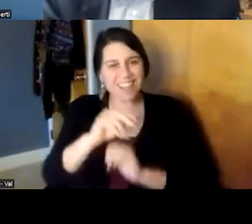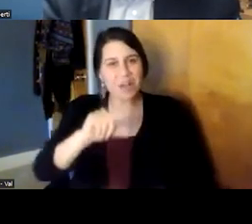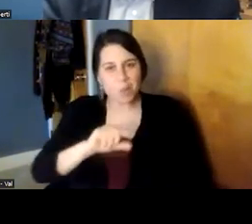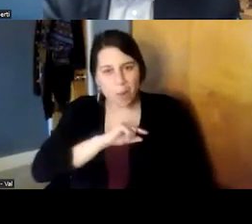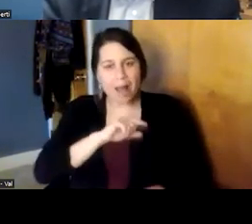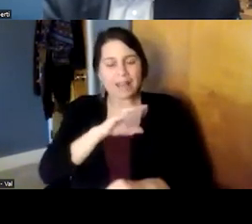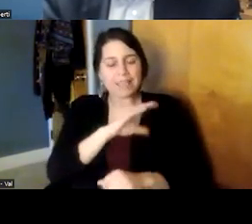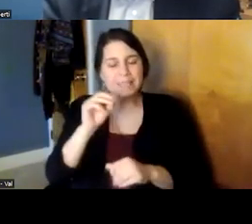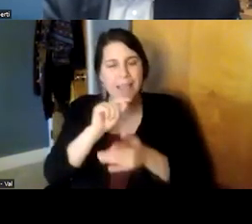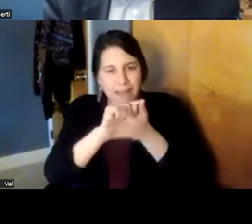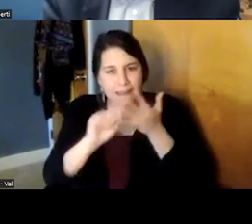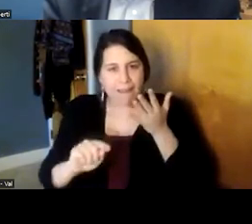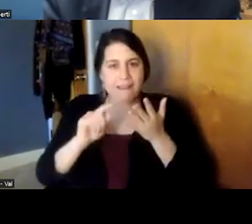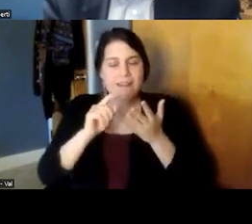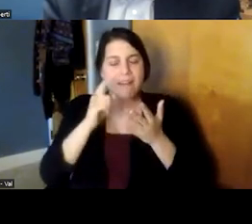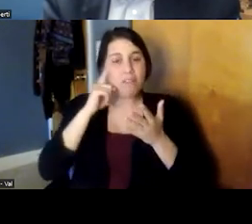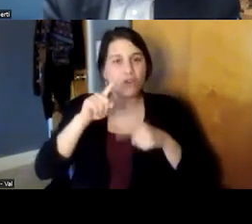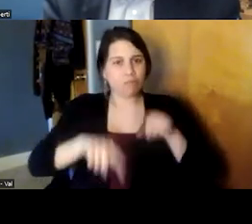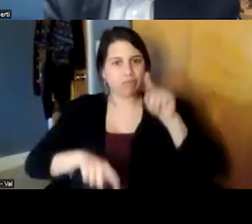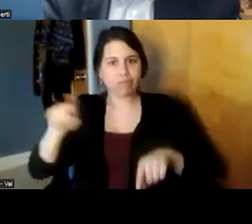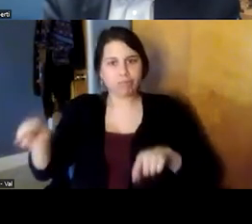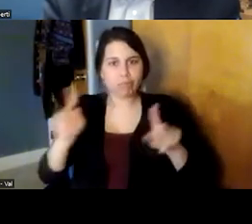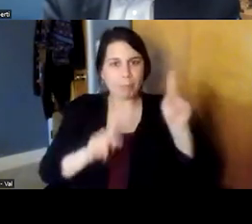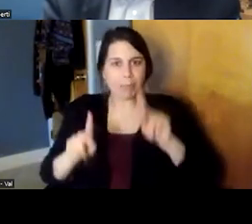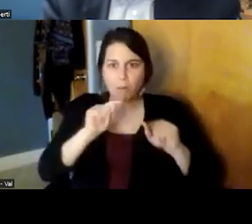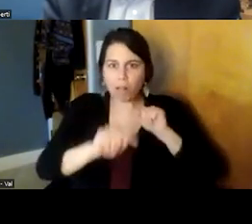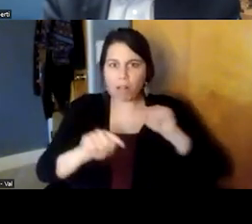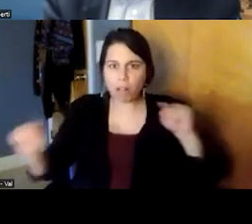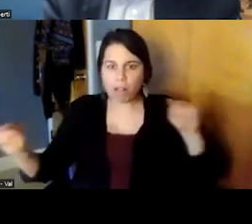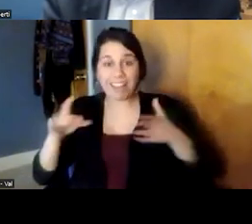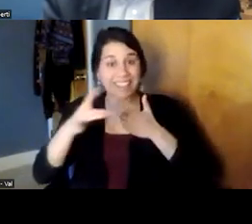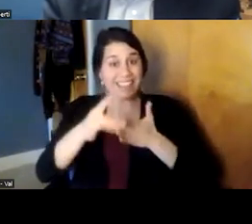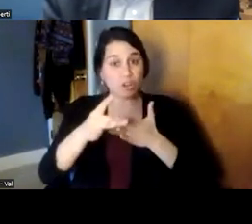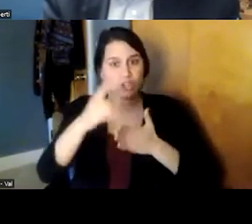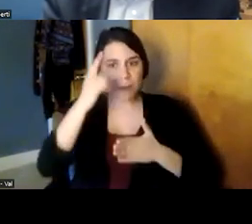sensibilities of diverse groups of people and the leadership of diverse groups of people that can